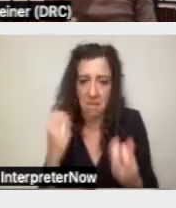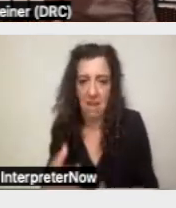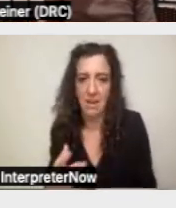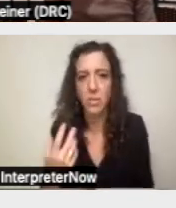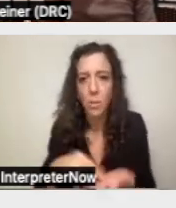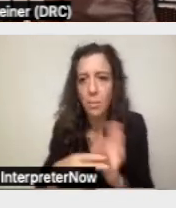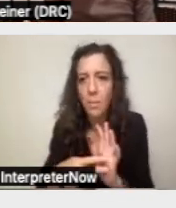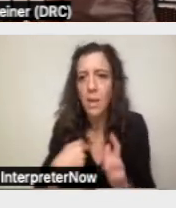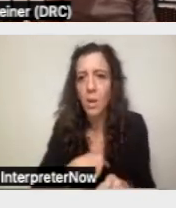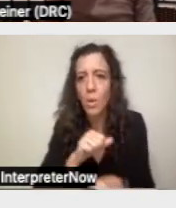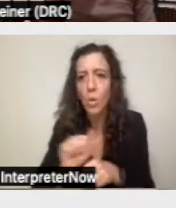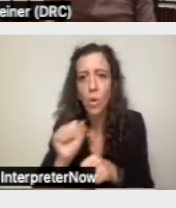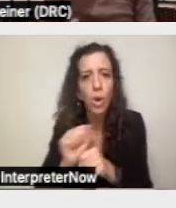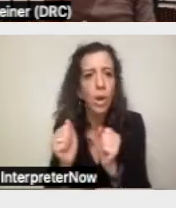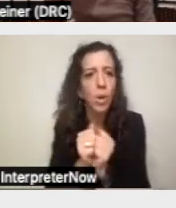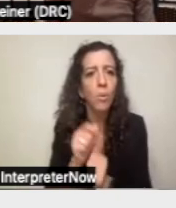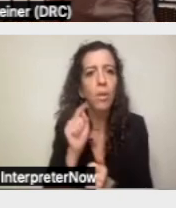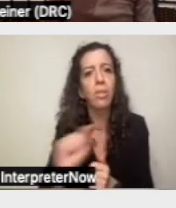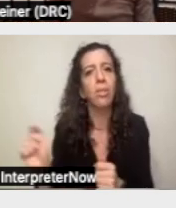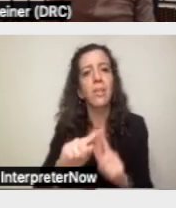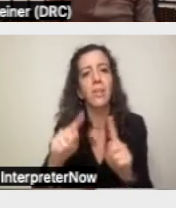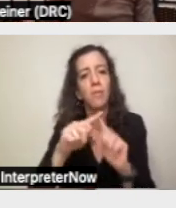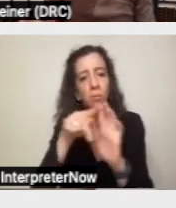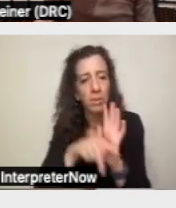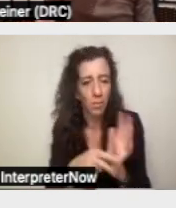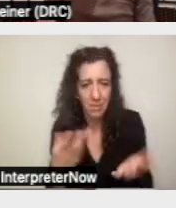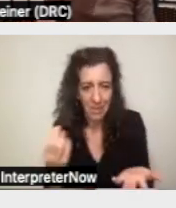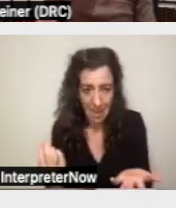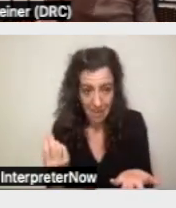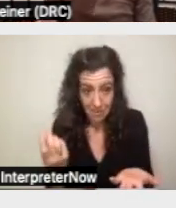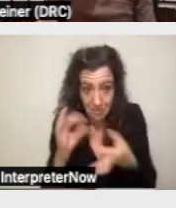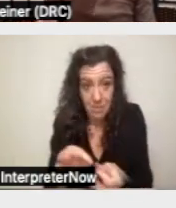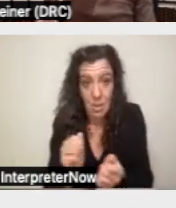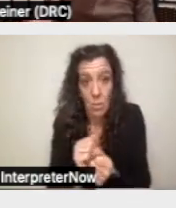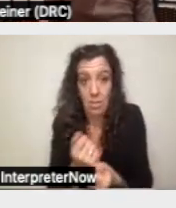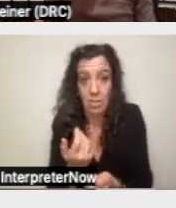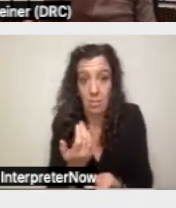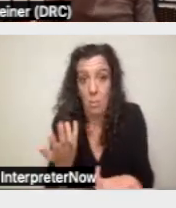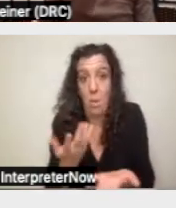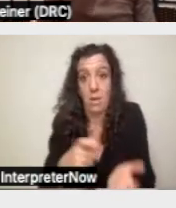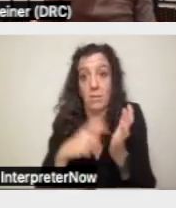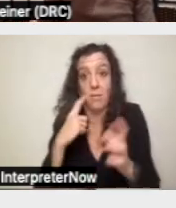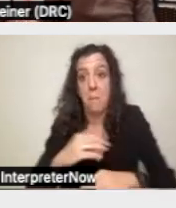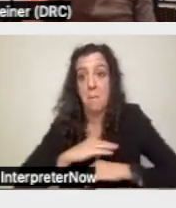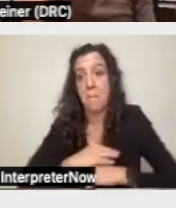The health and safety risk is not defined anywhere. So the disadvantage of that is we can't just